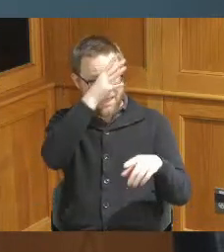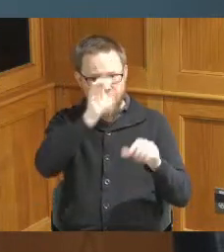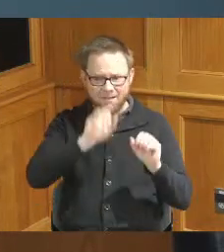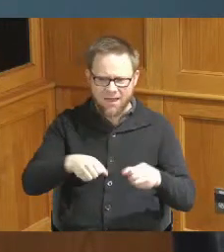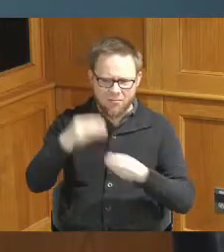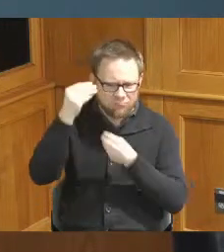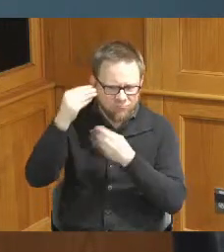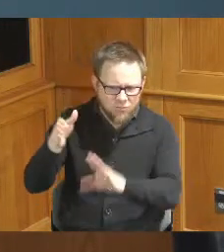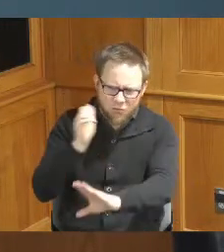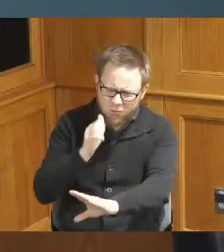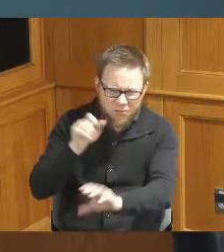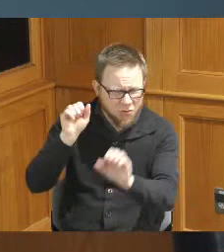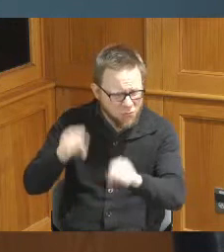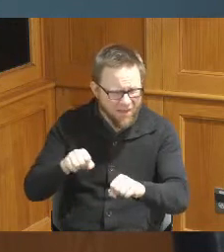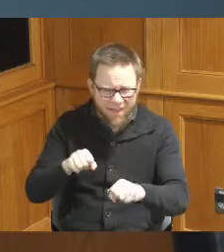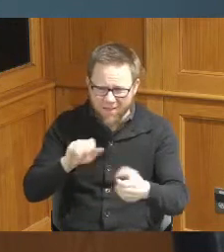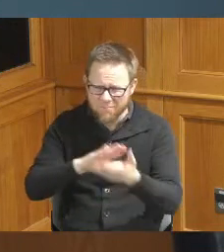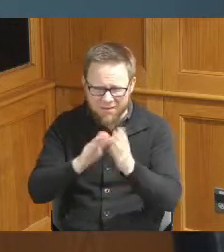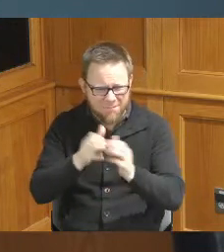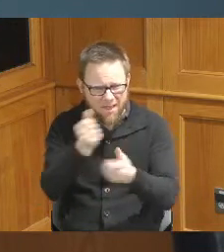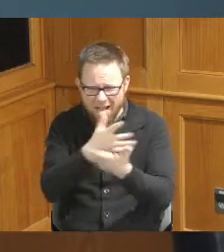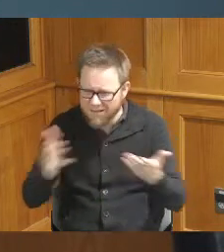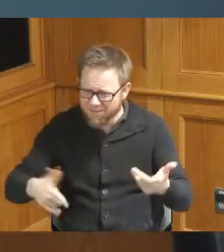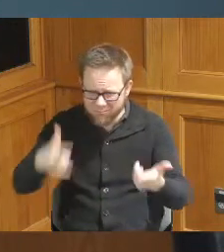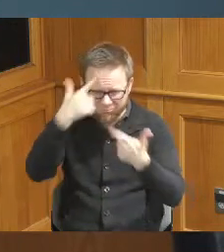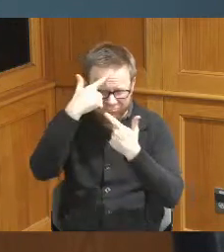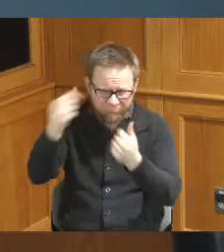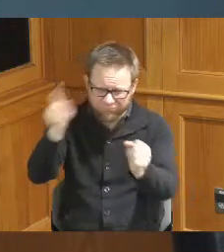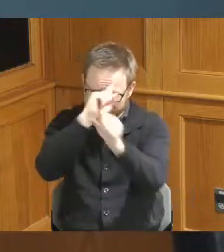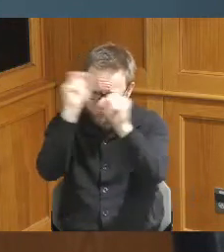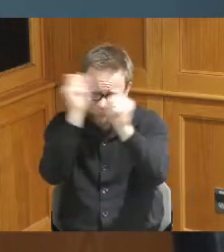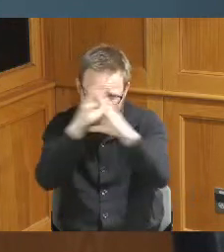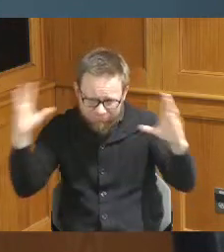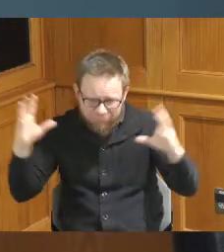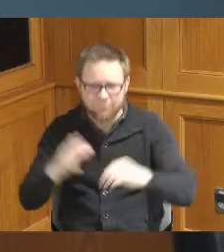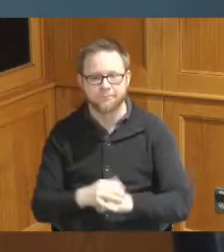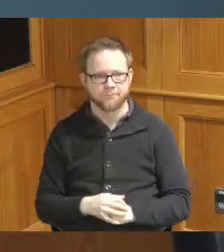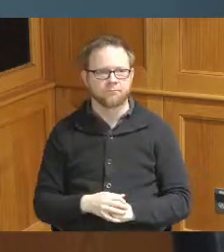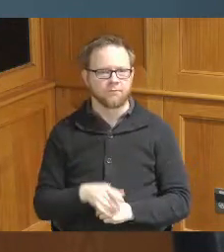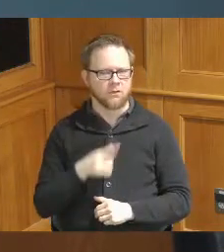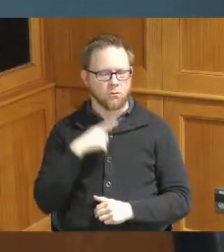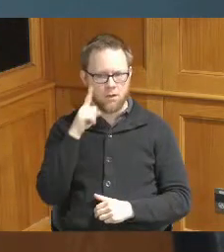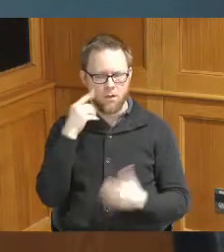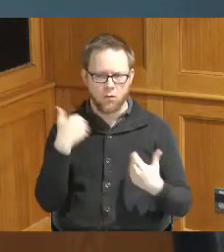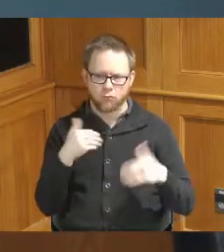anything that you want to be if you put your mind to it and so I thought that was this phenomenal I